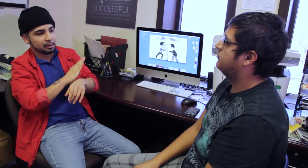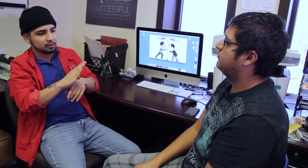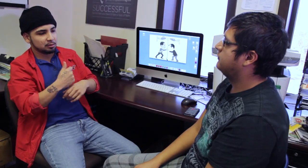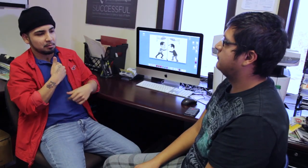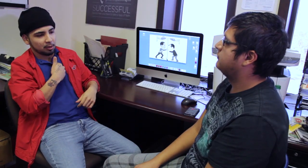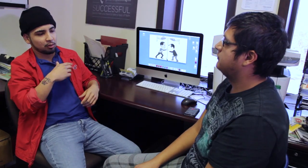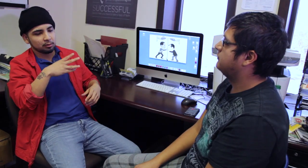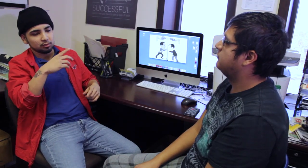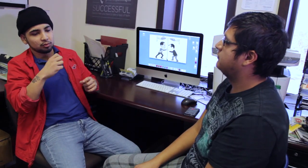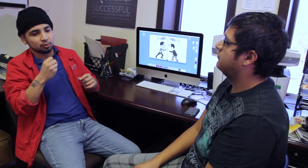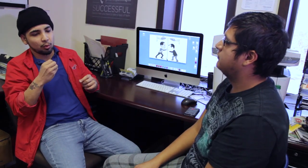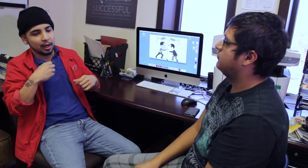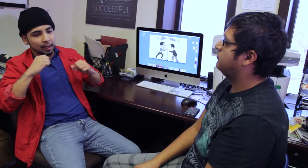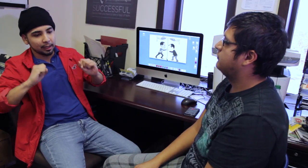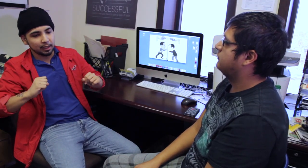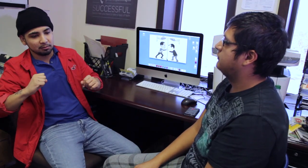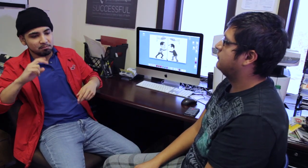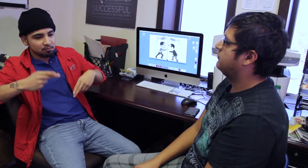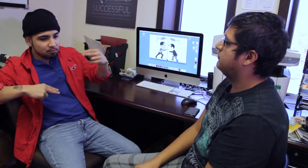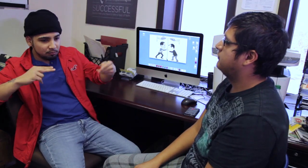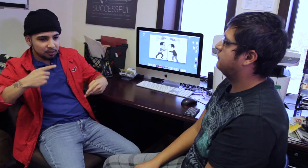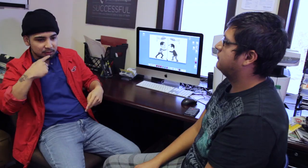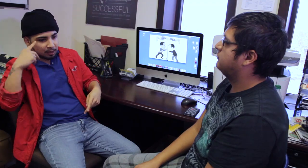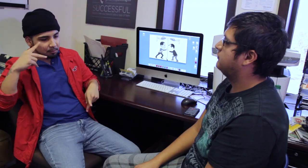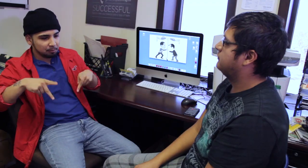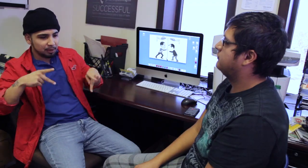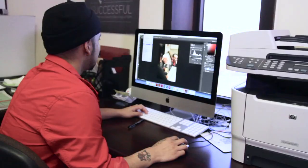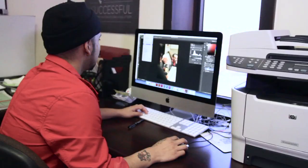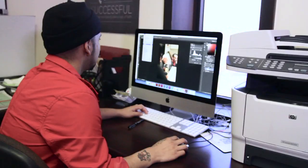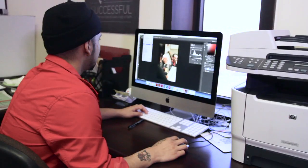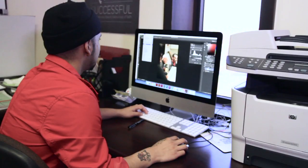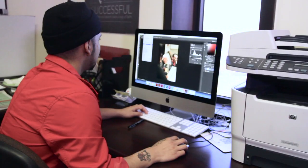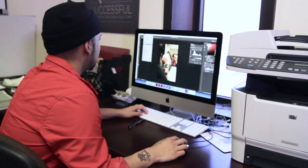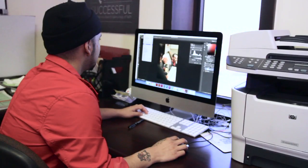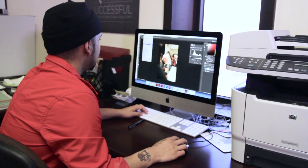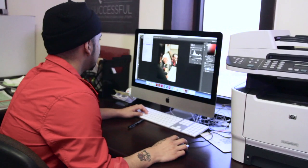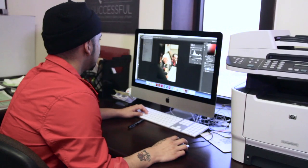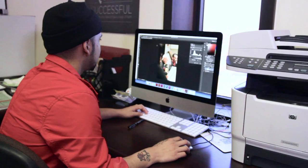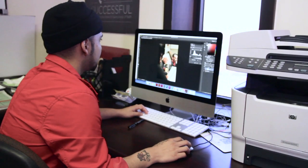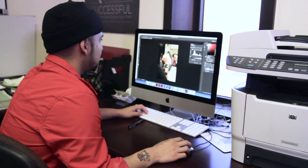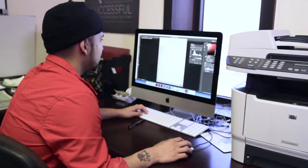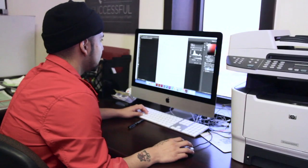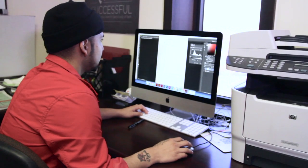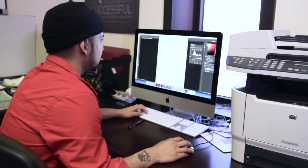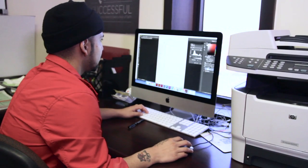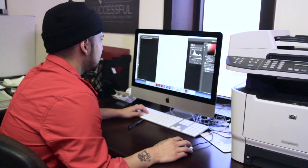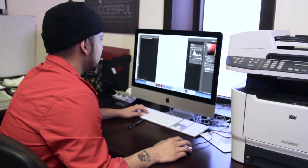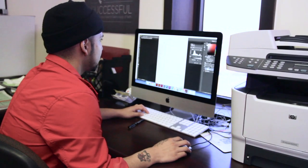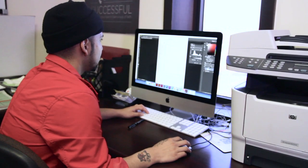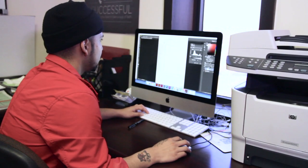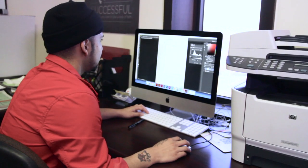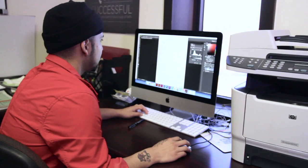my own company. That way I can hire Deaf, hard of hearing, and hearing people all to